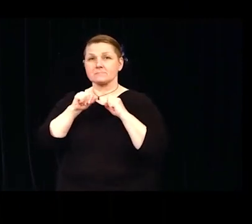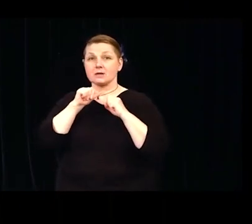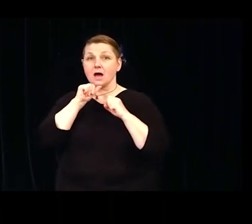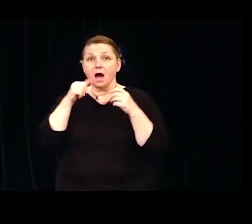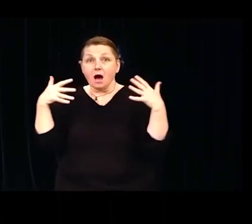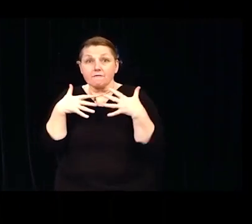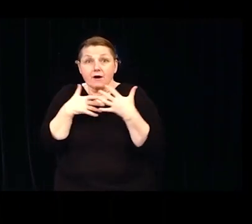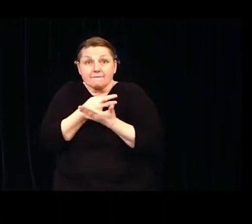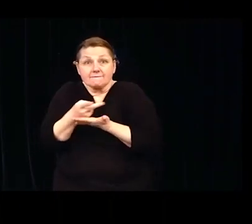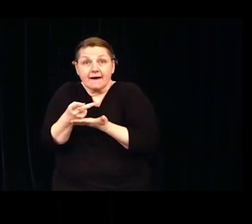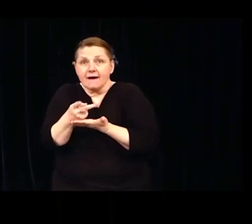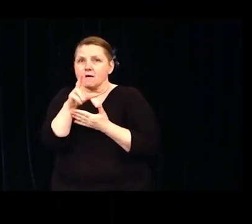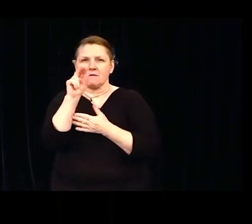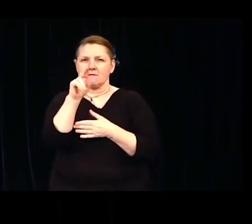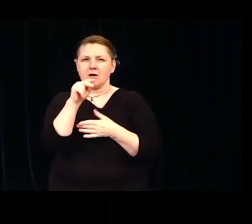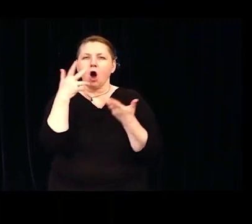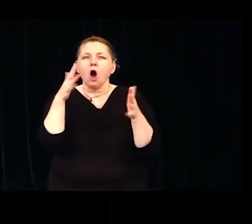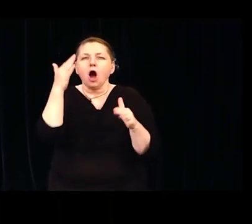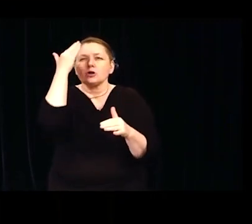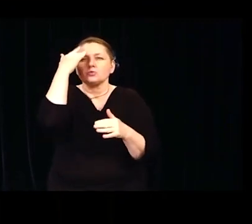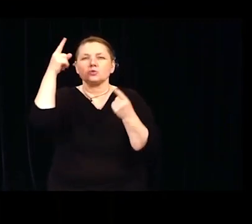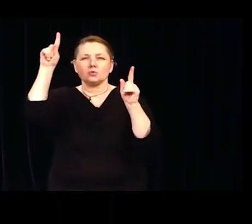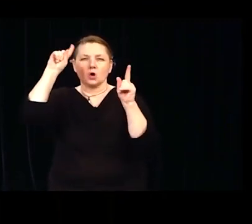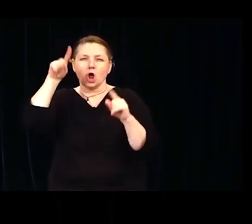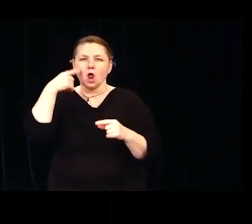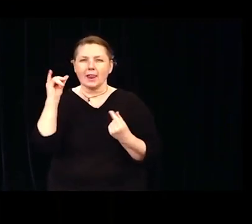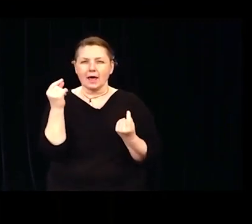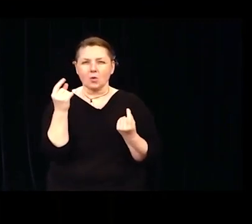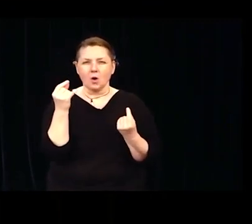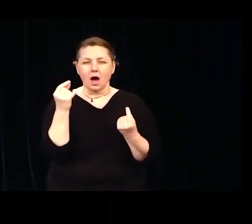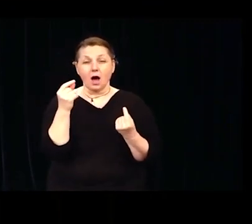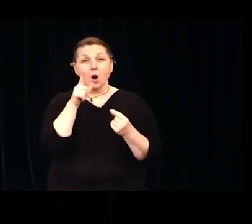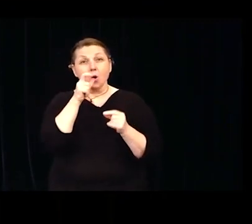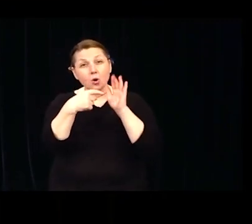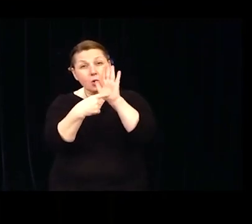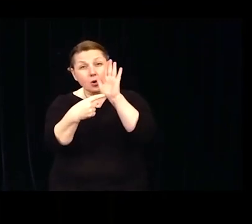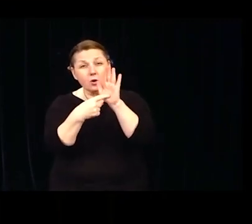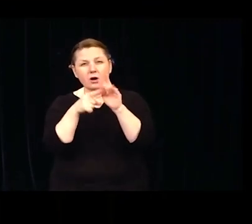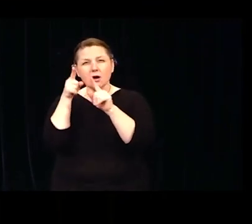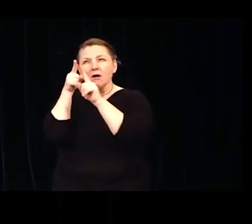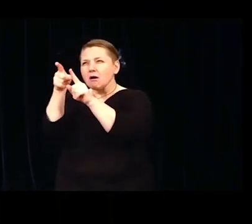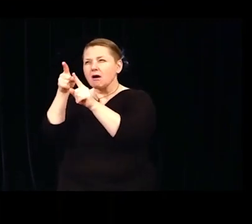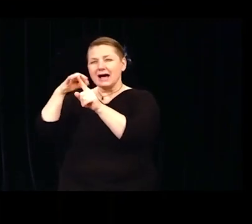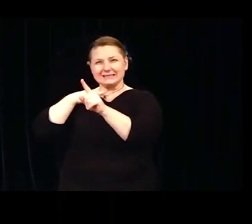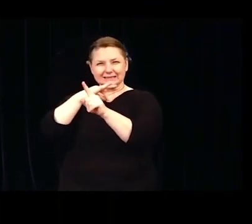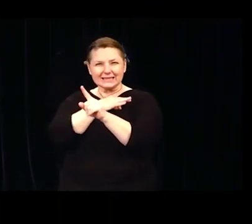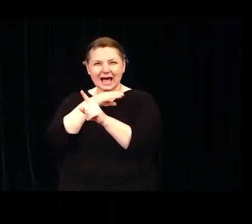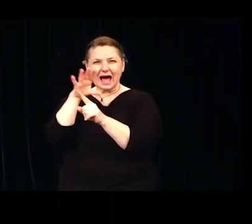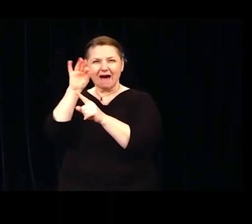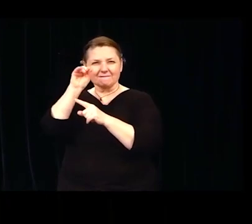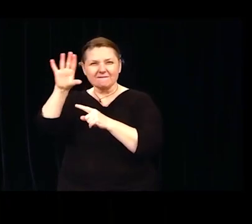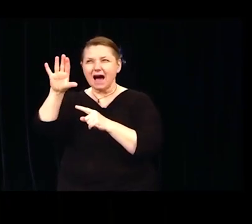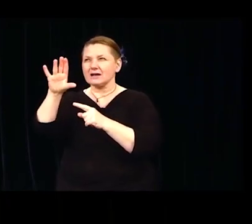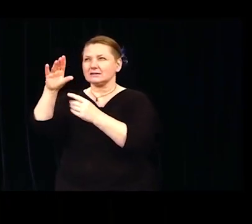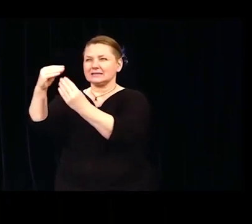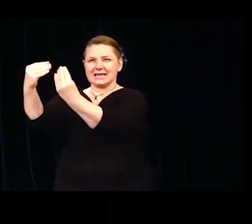I knew that I had a great faculty and staff who made sure that I got the help that I needed it.